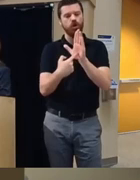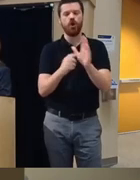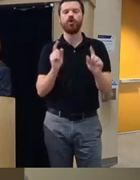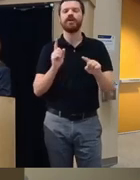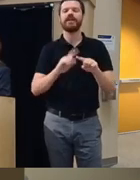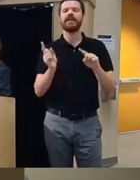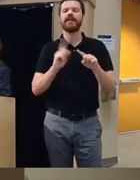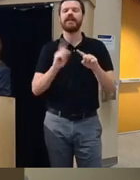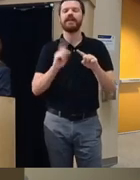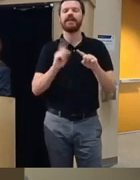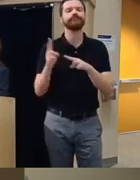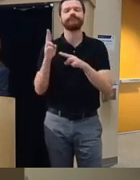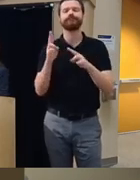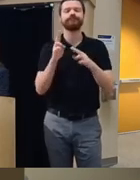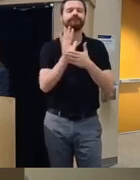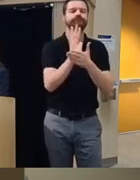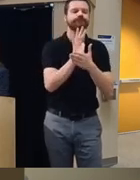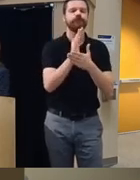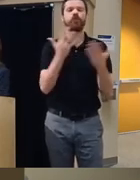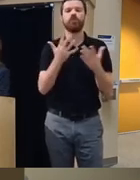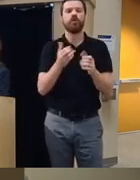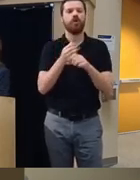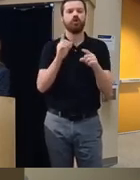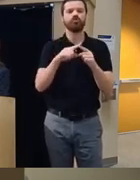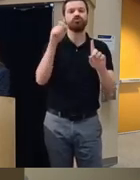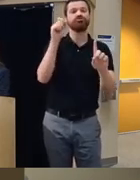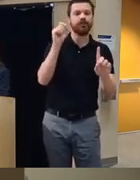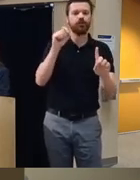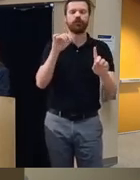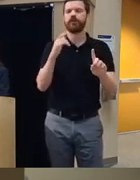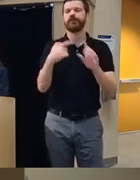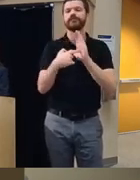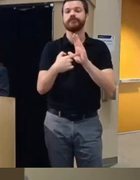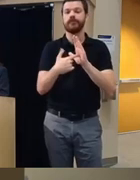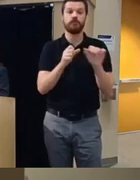vignettes of what can lead lead to a trigger to use substance like here's some possible ways you